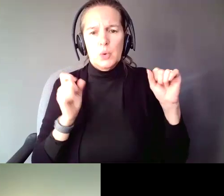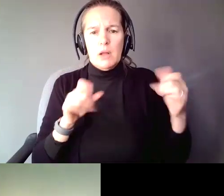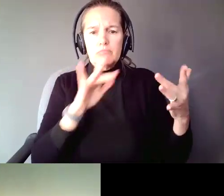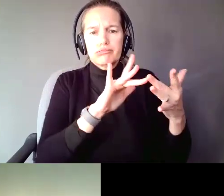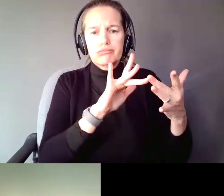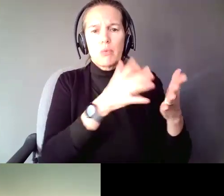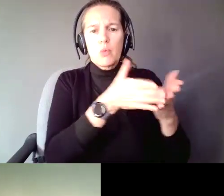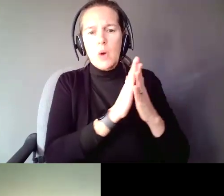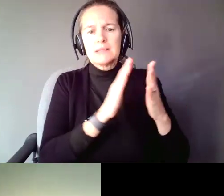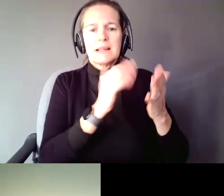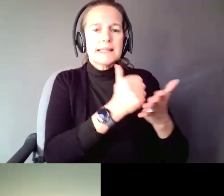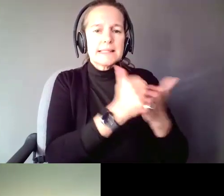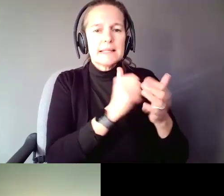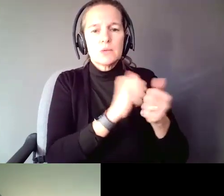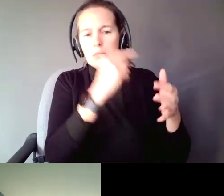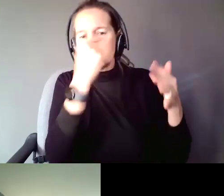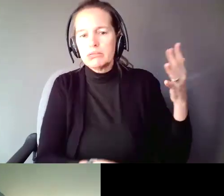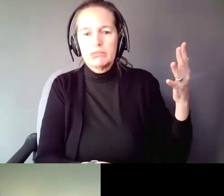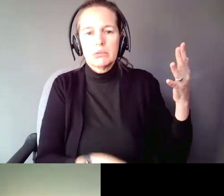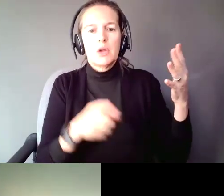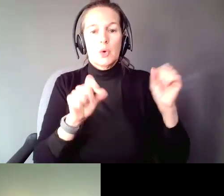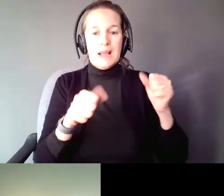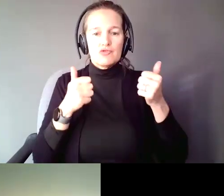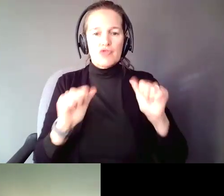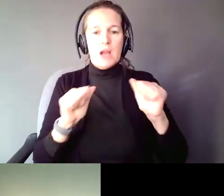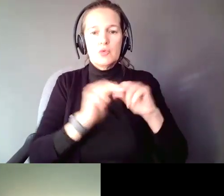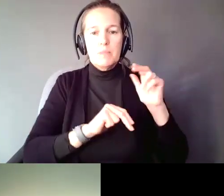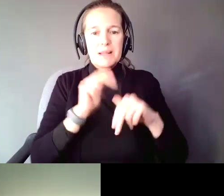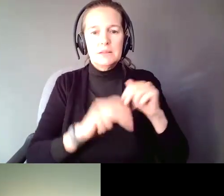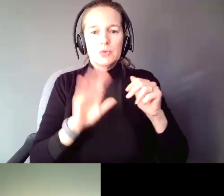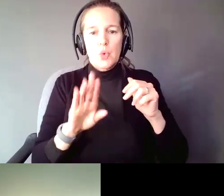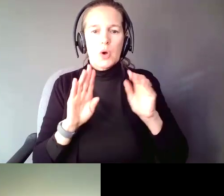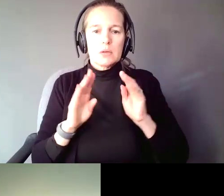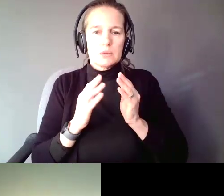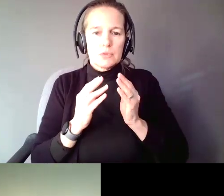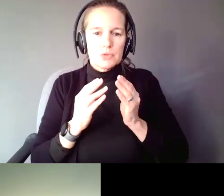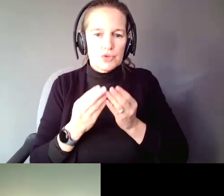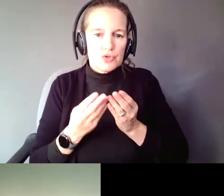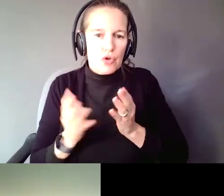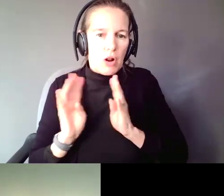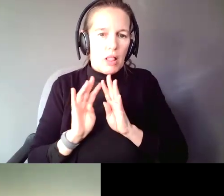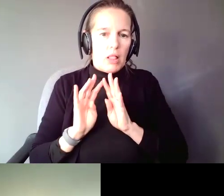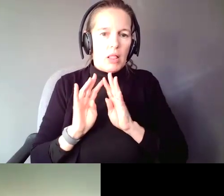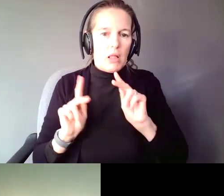in all kinds of things. You can try to build your circle, going to organizations